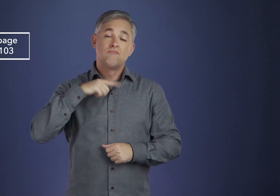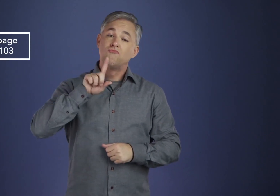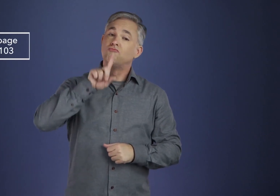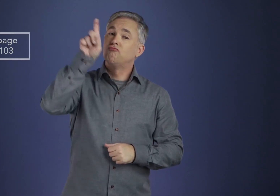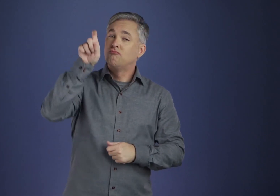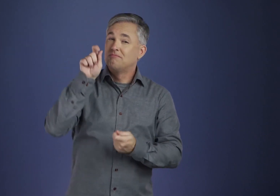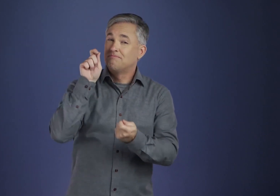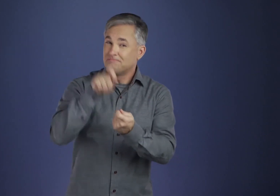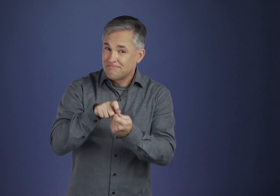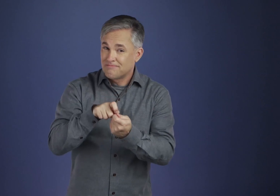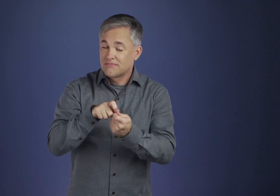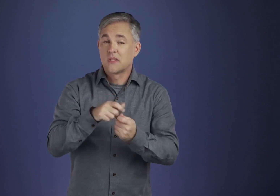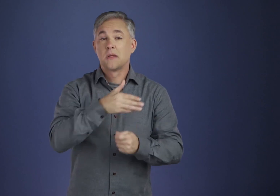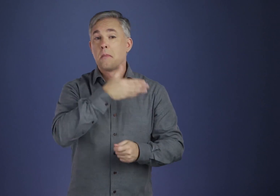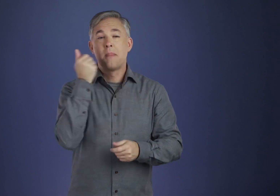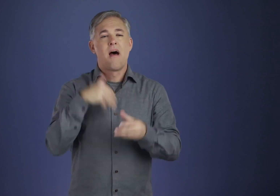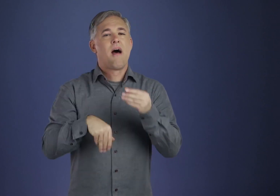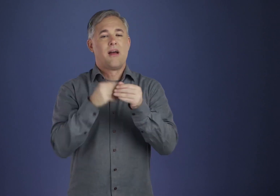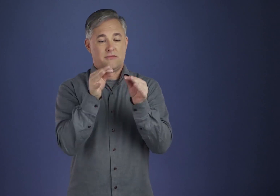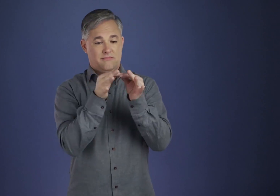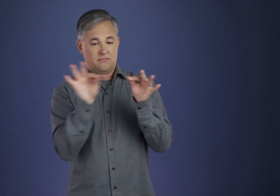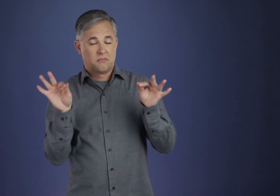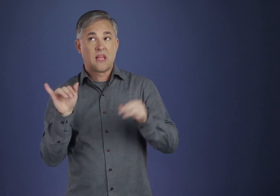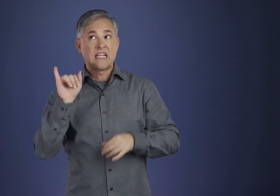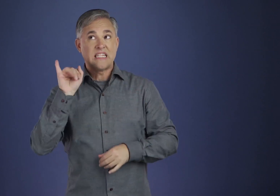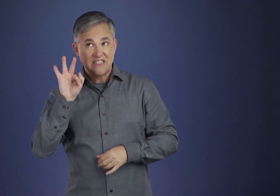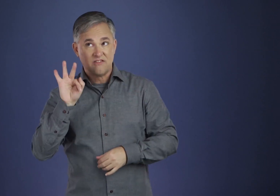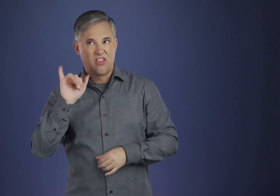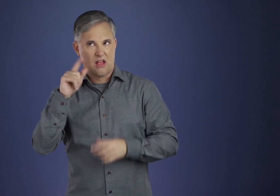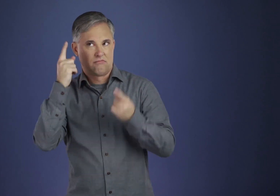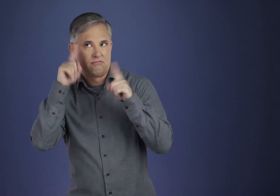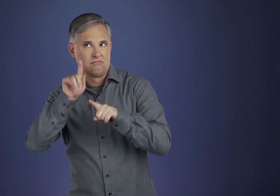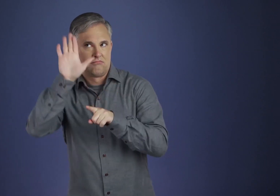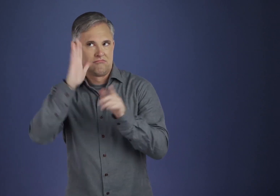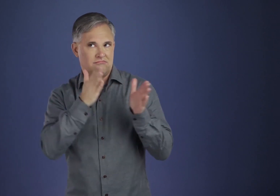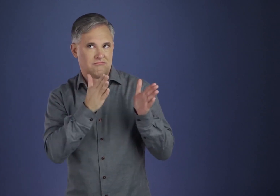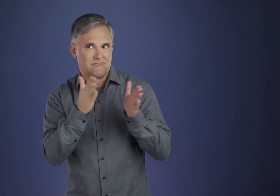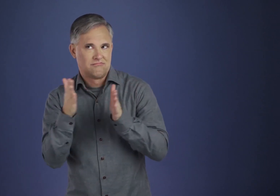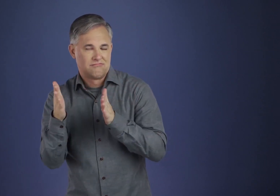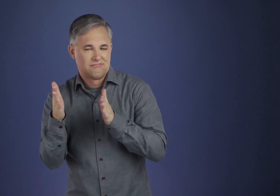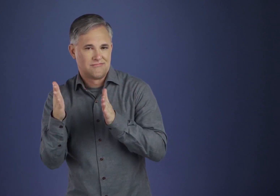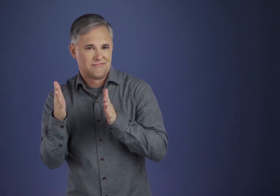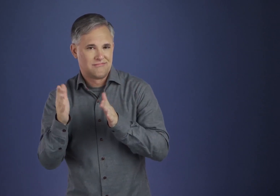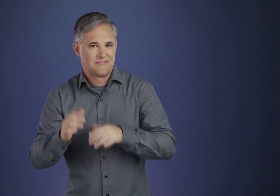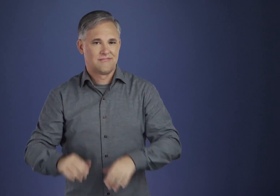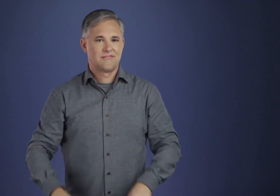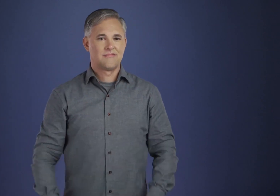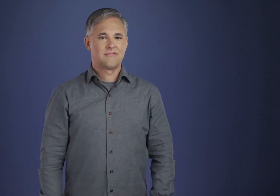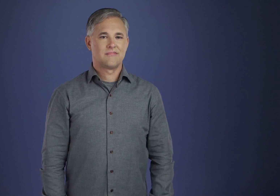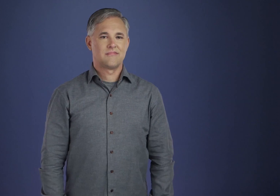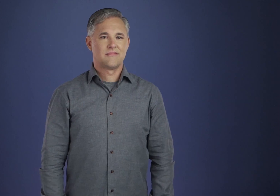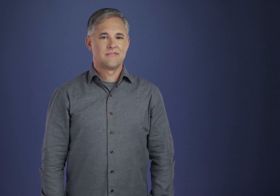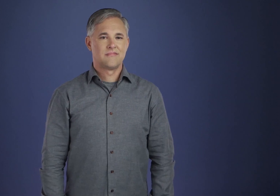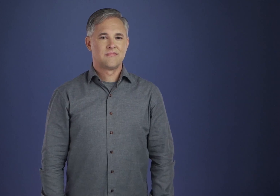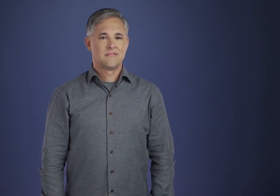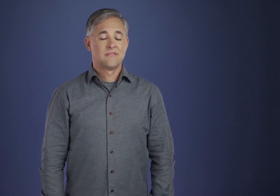“Thy will, not mine, be done.” If at these points our emotional disturbance happens to be great,